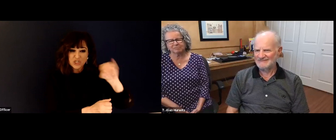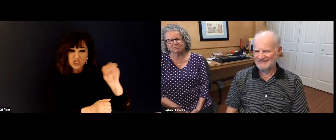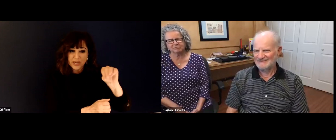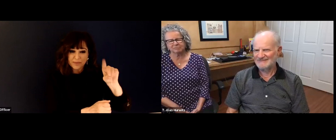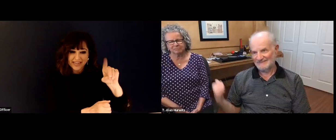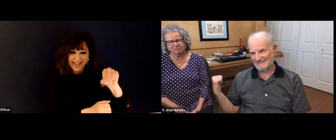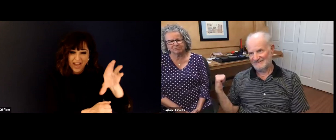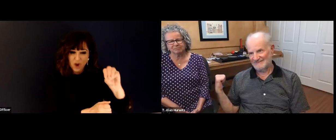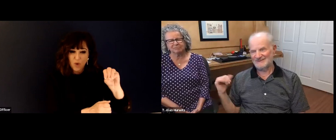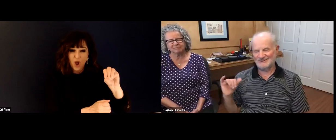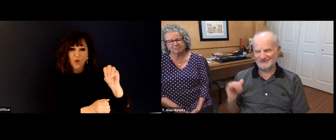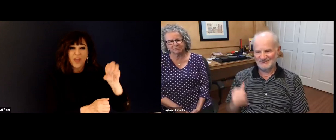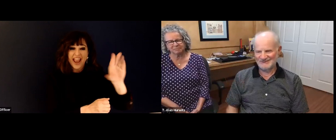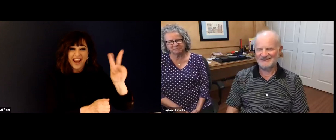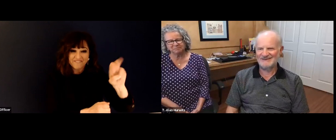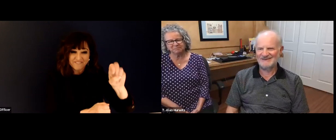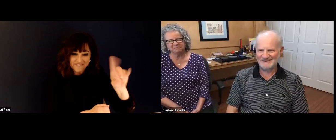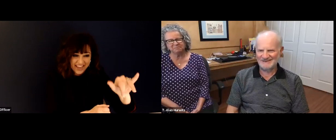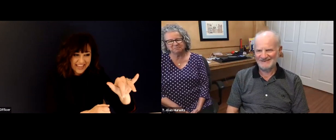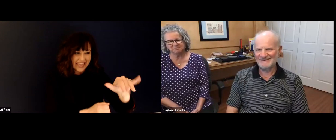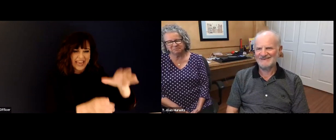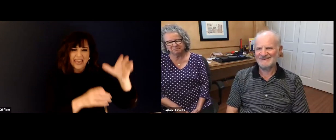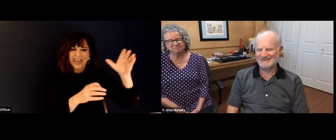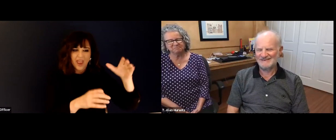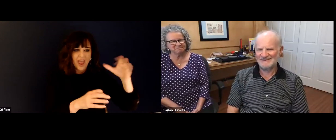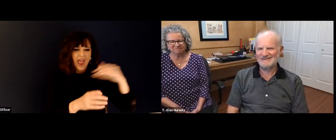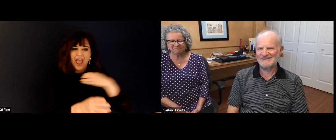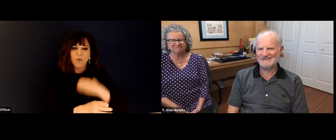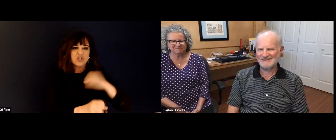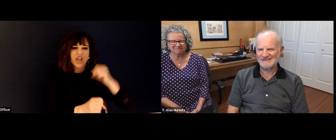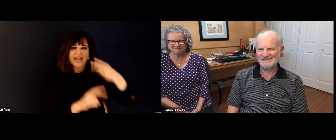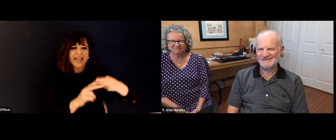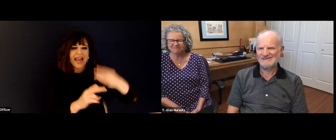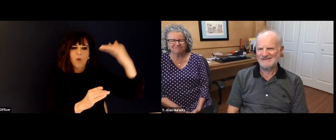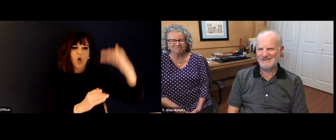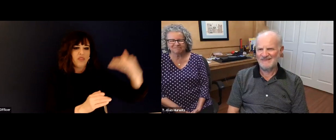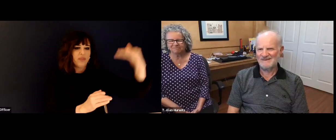we had a lot of support from ncid staff, including Alan